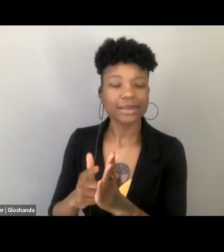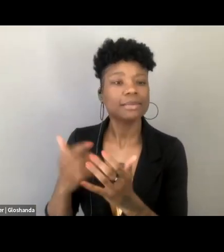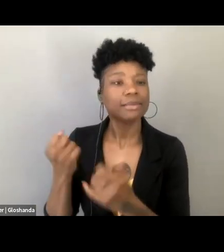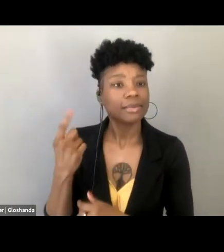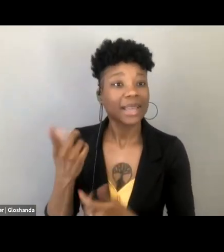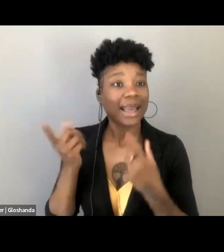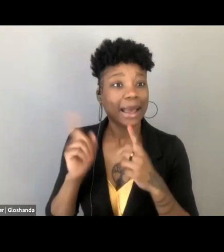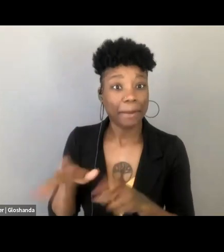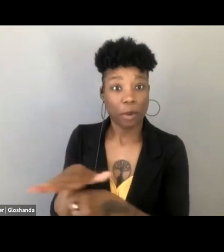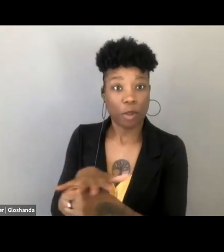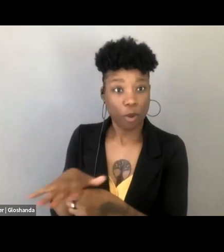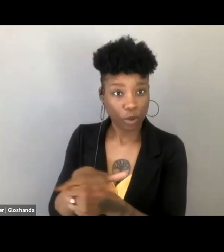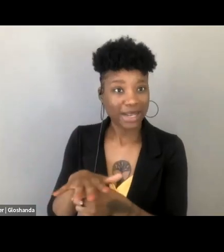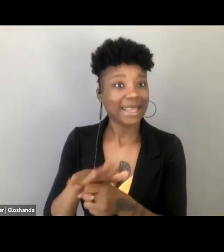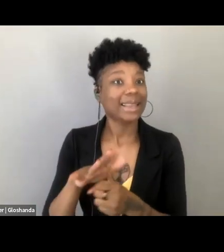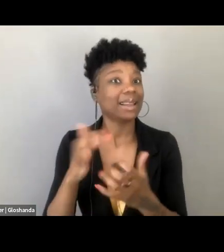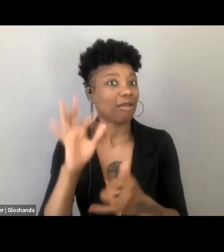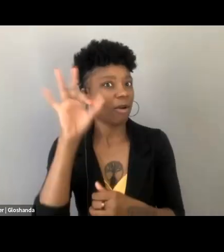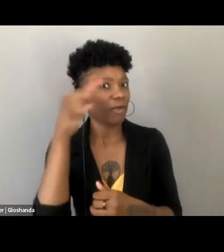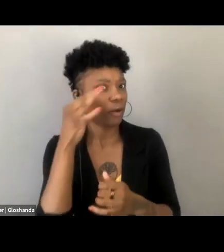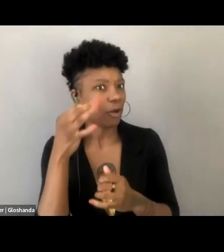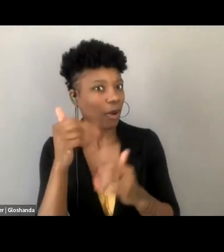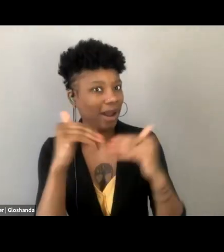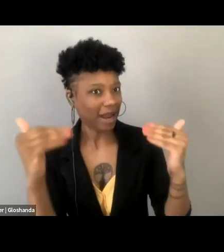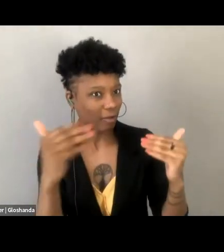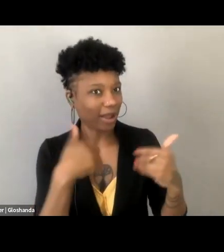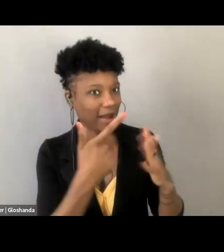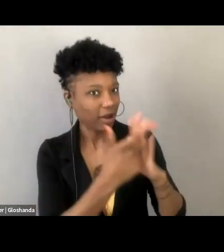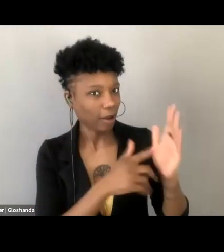but against the growing number of countries and US states that permitted abortion.